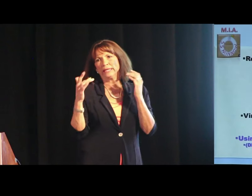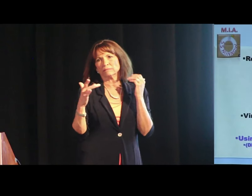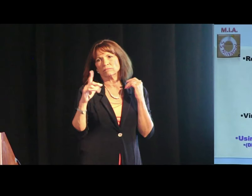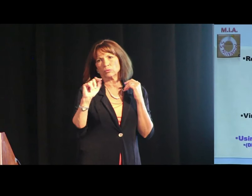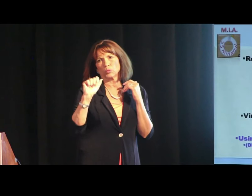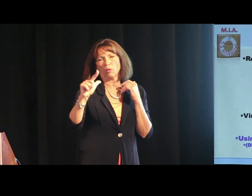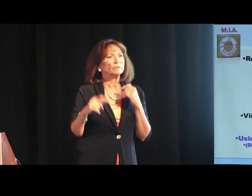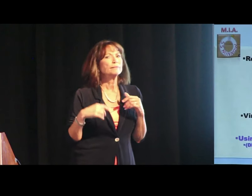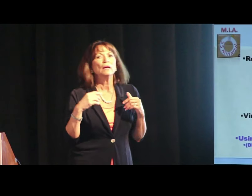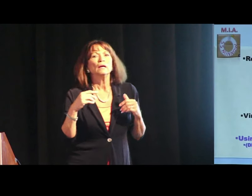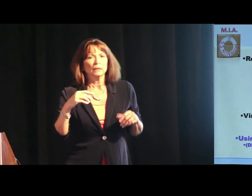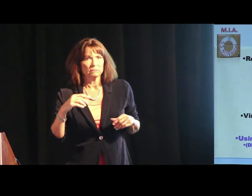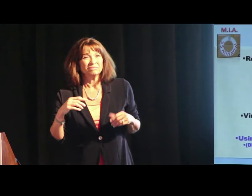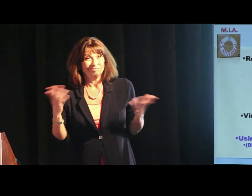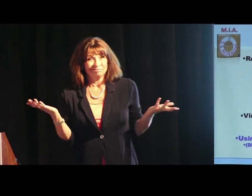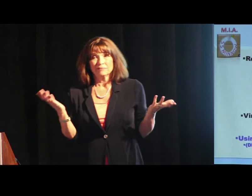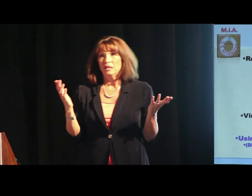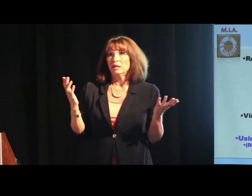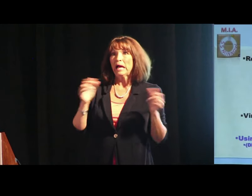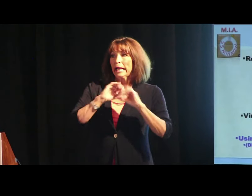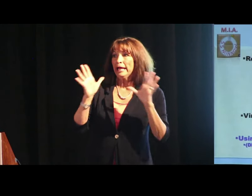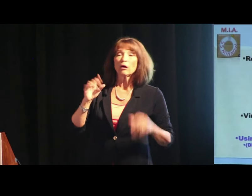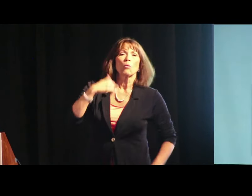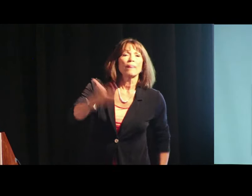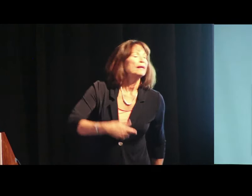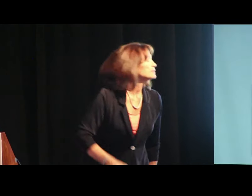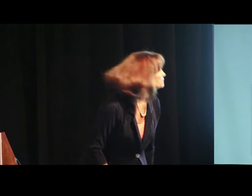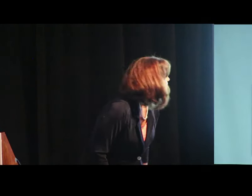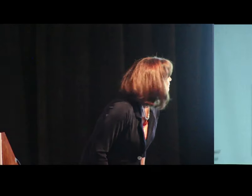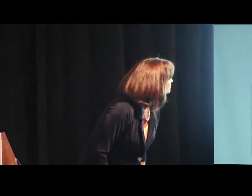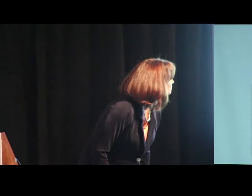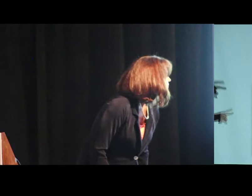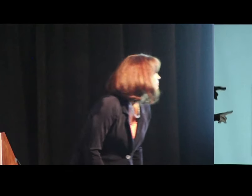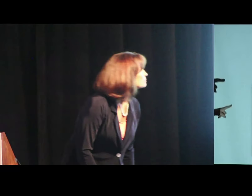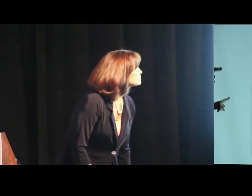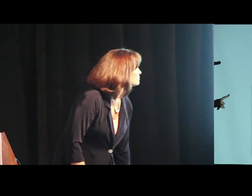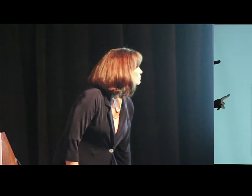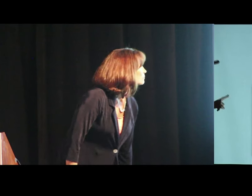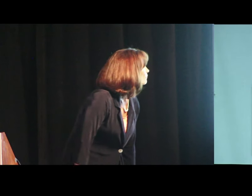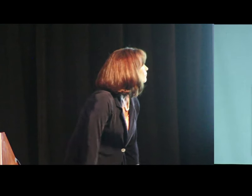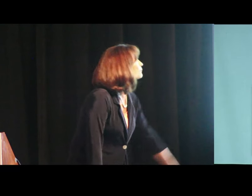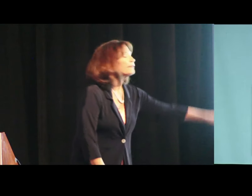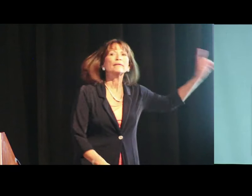Technology is a learning tool. So that's clear enough, right? On to the next.